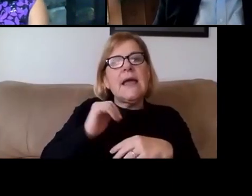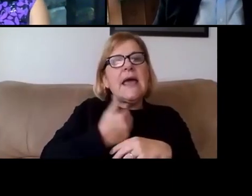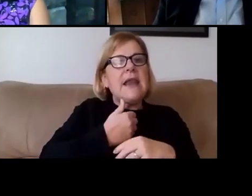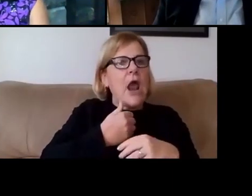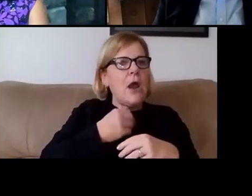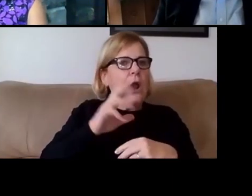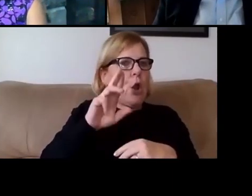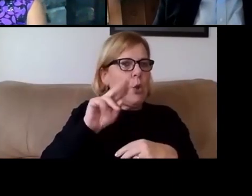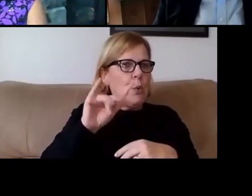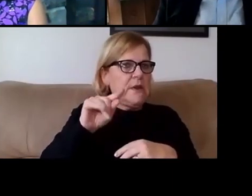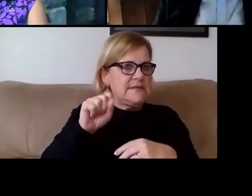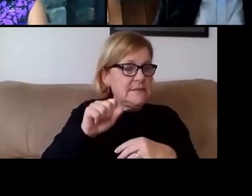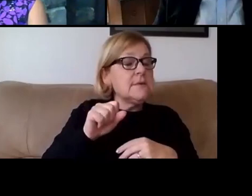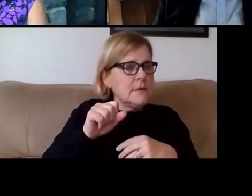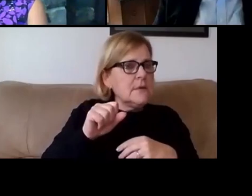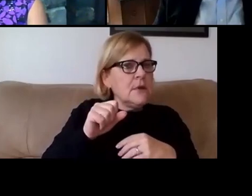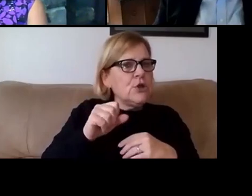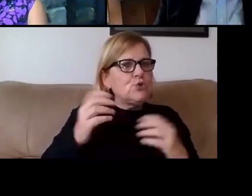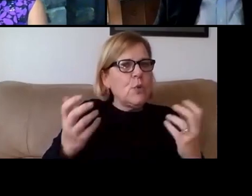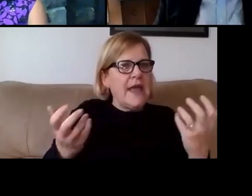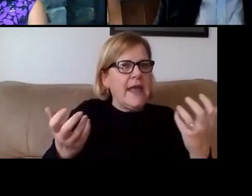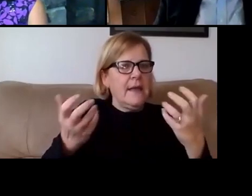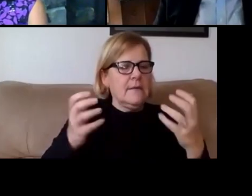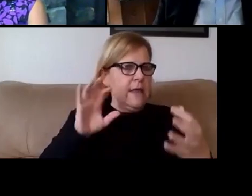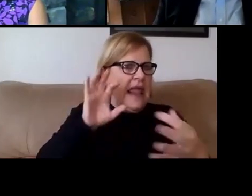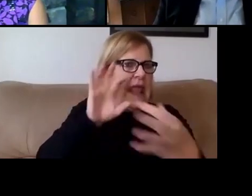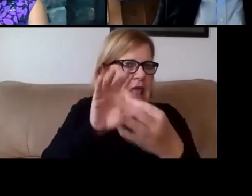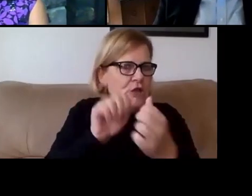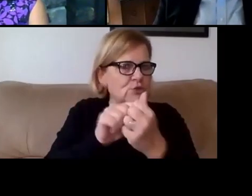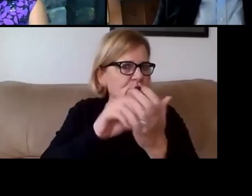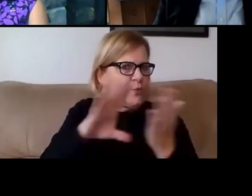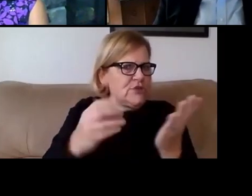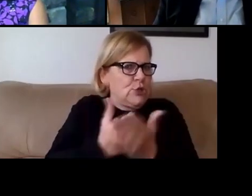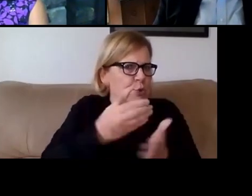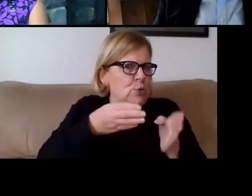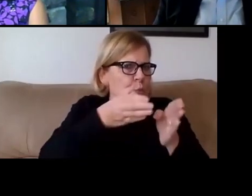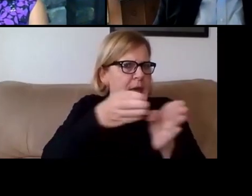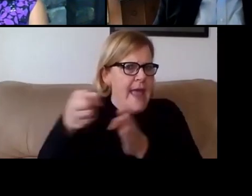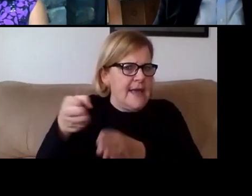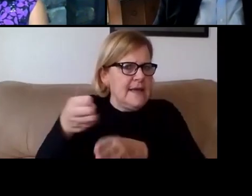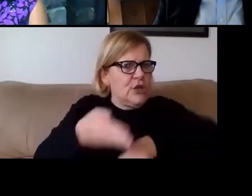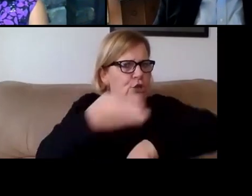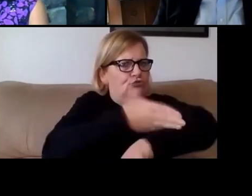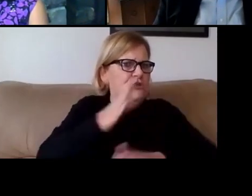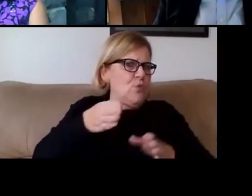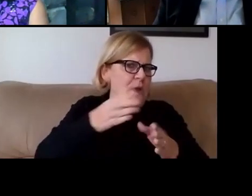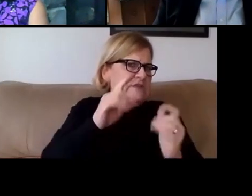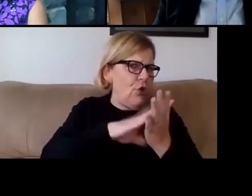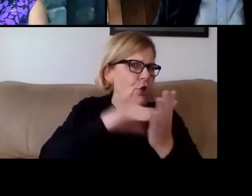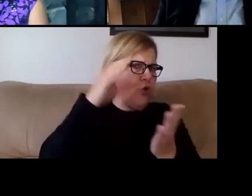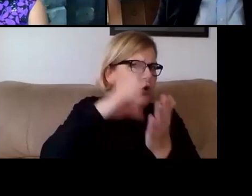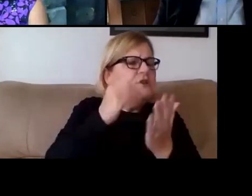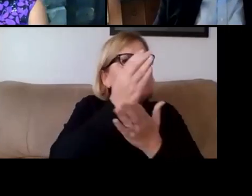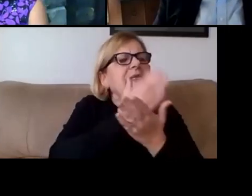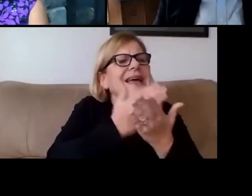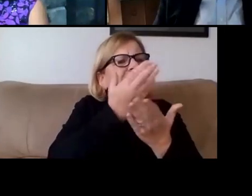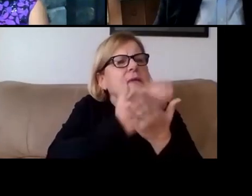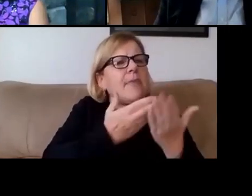in order, again, to engage with students in new ways and then enrich the ways that they're learning. And so those are some of the things that I would highlight.